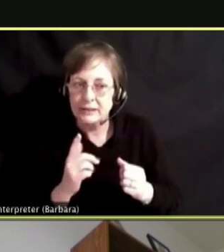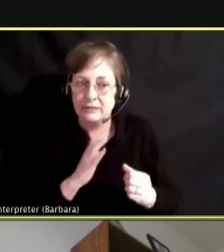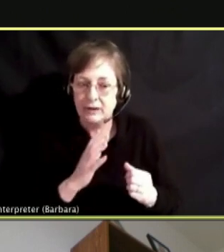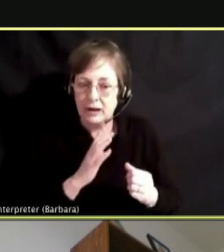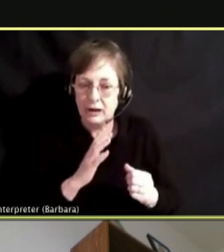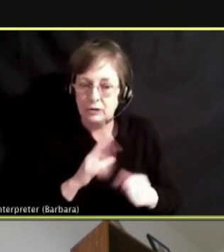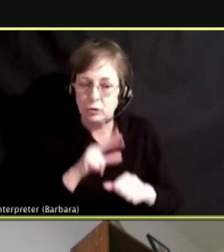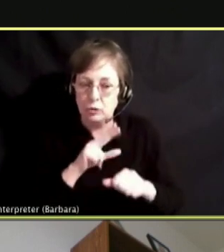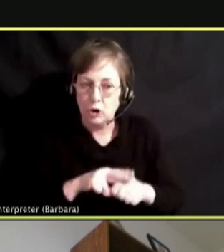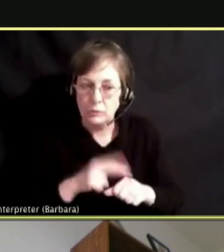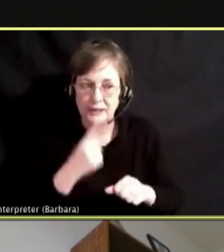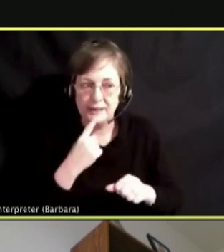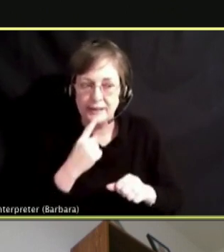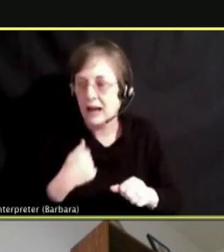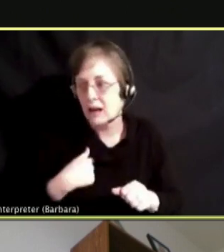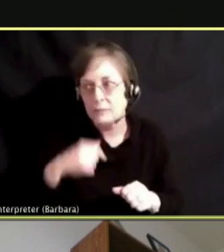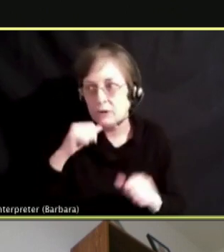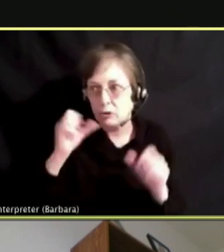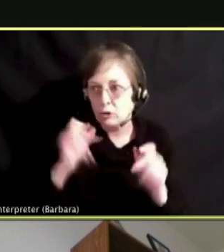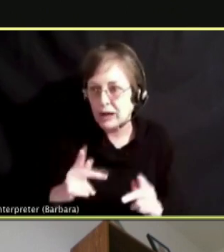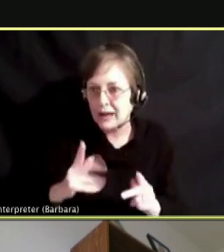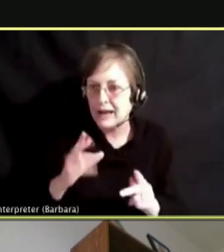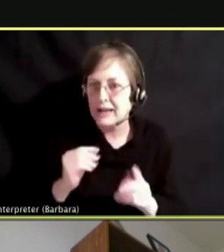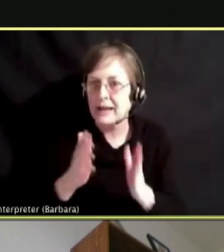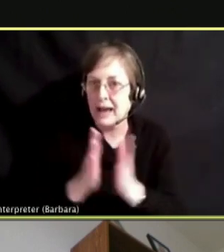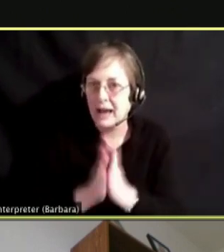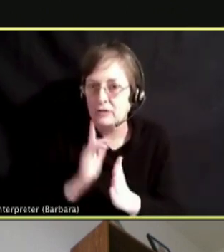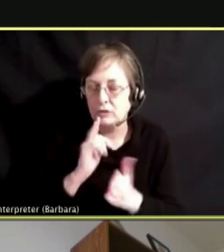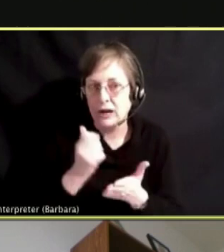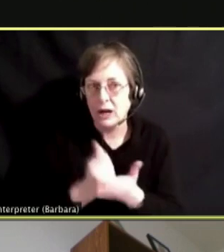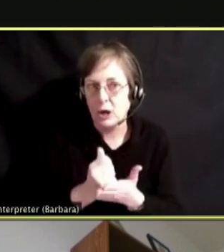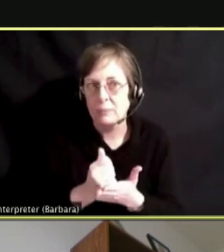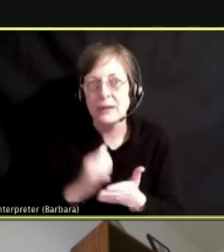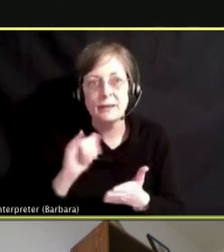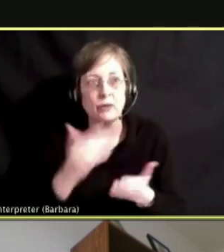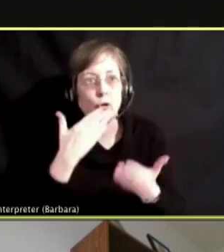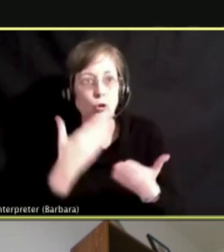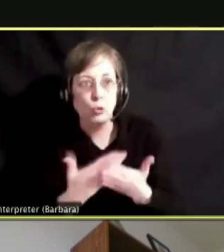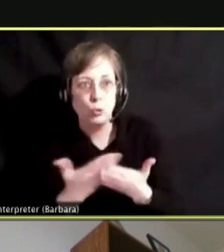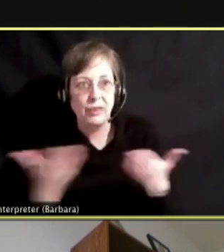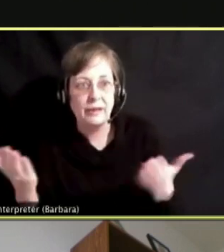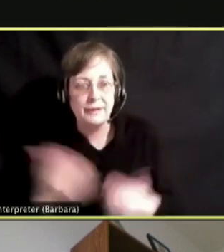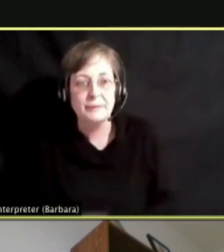IN REACHING OUT FOR HELP IS A GOOD THING.